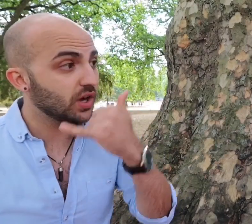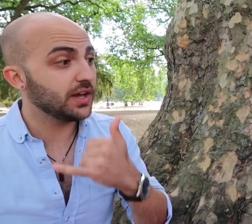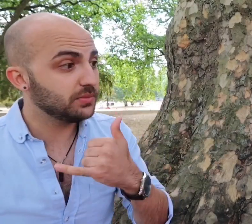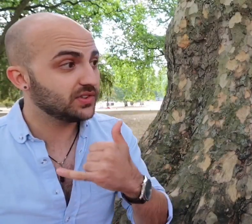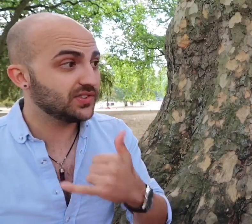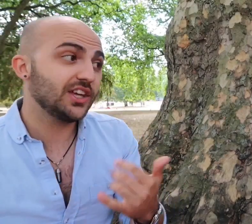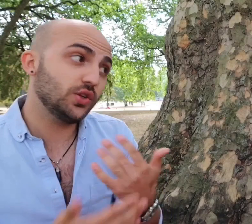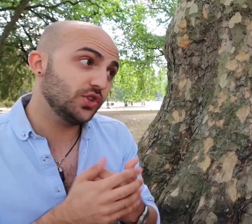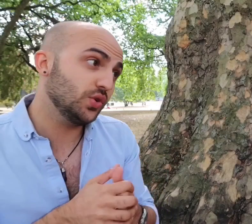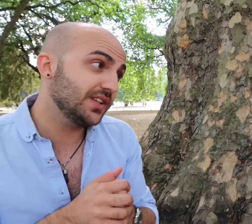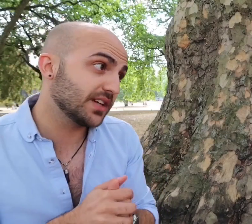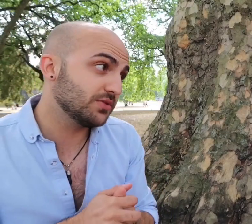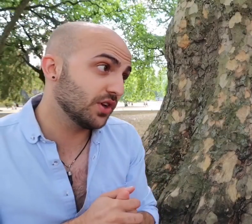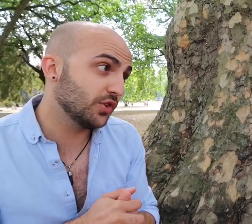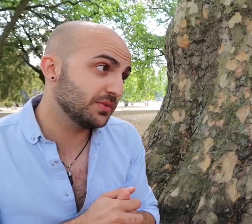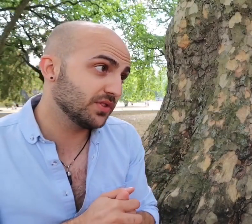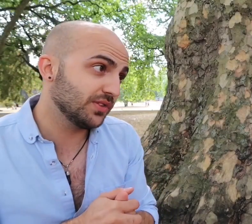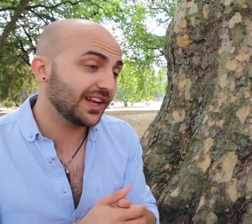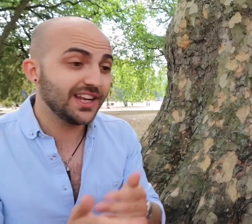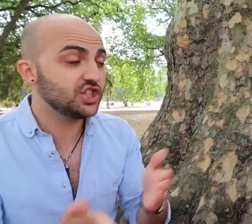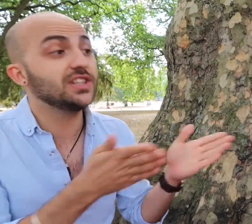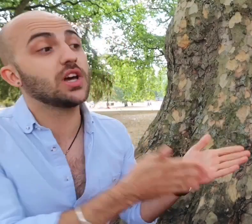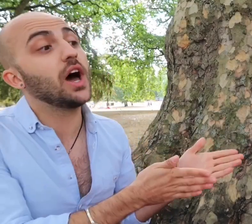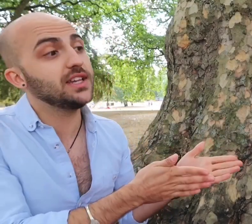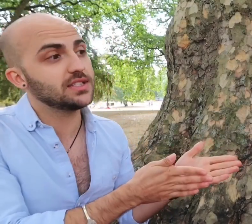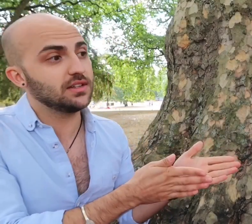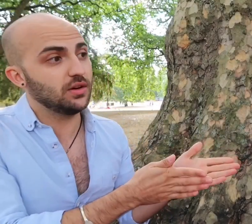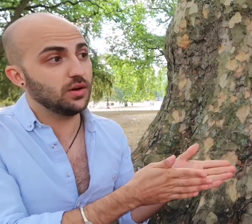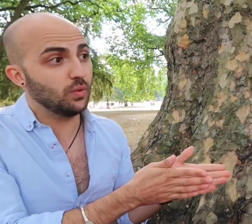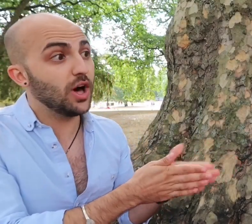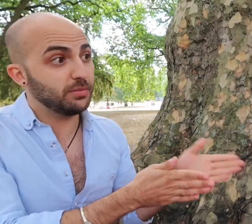times to say you need to come to the hospital now clearly she'd died a while